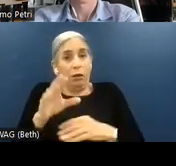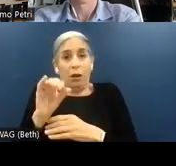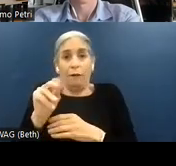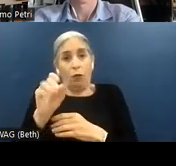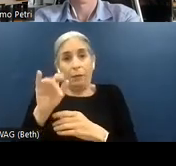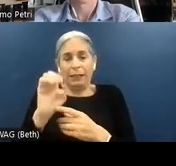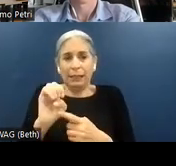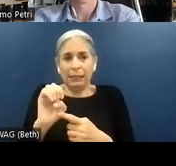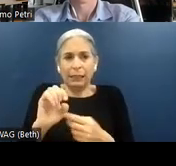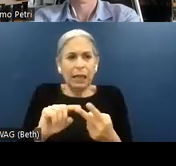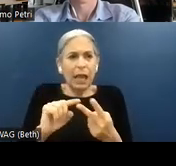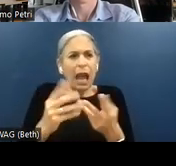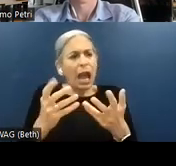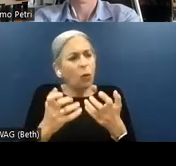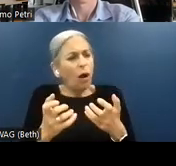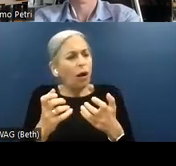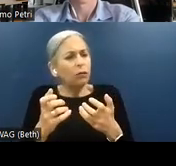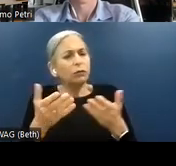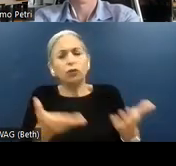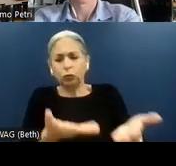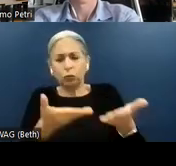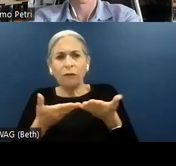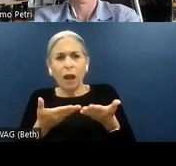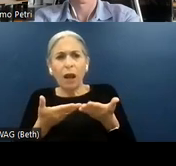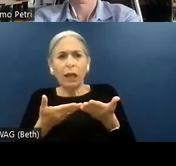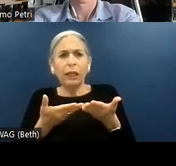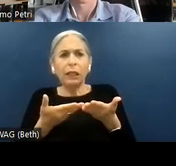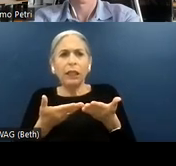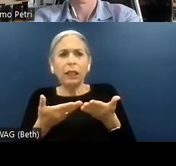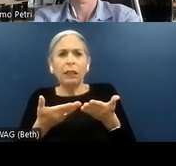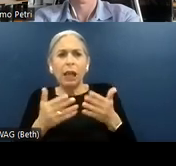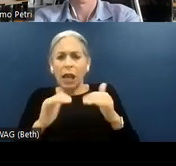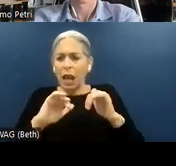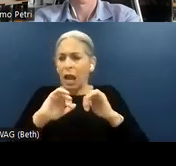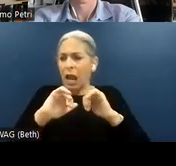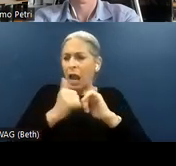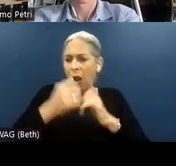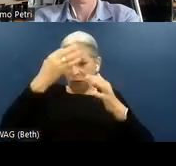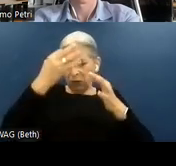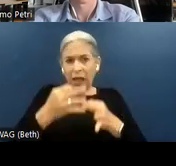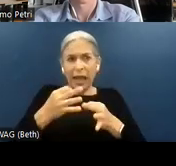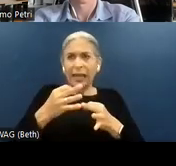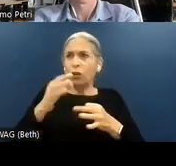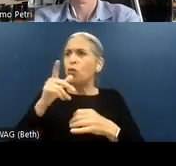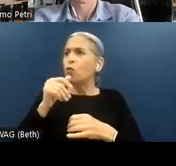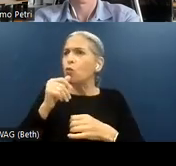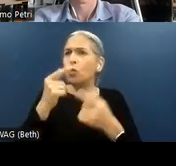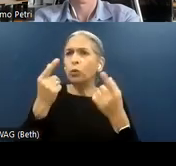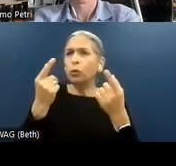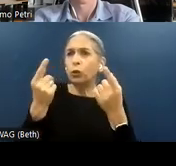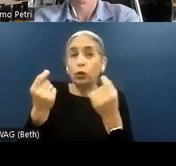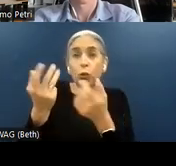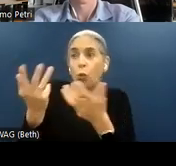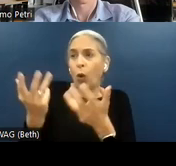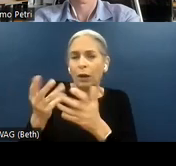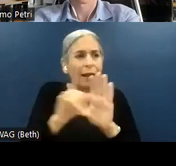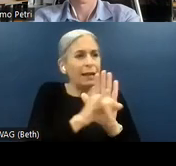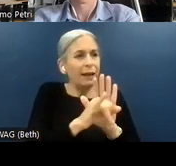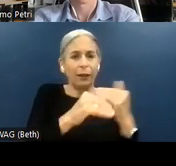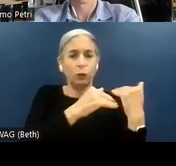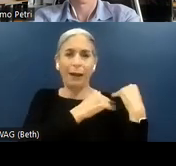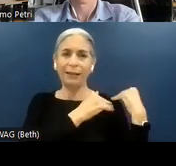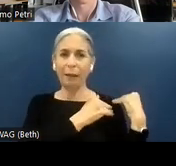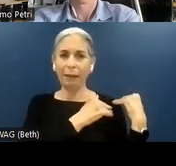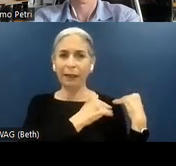I want an audit to provide parameters to determine who needs to do what, so identify the responsibilities.